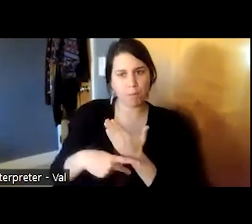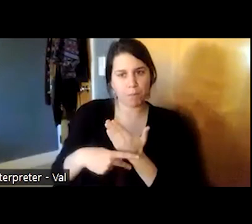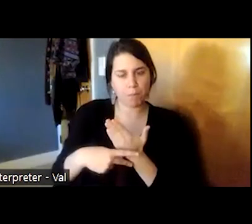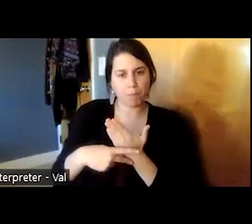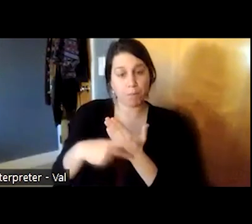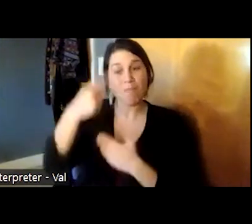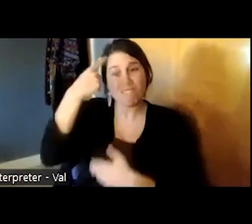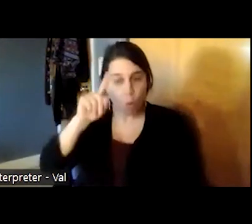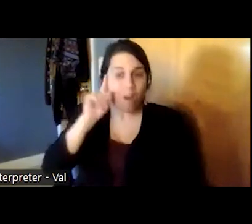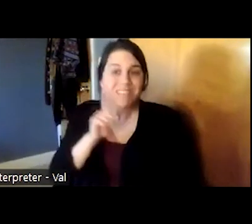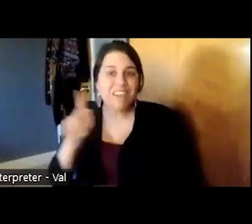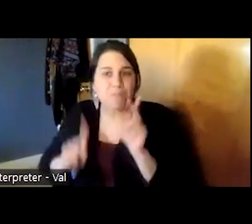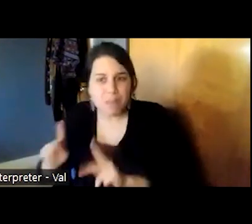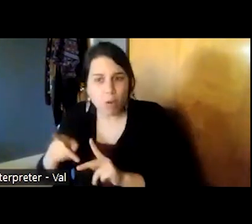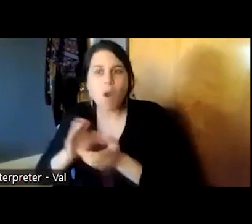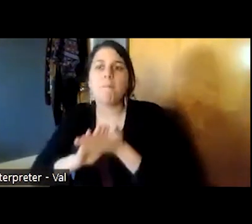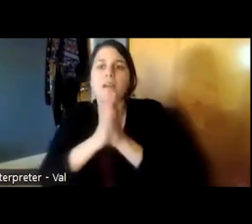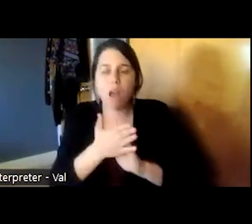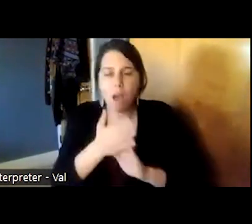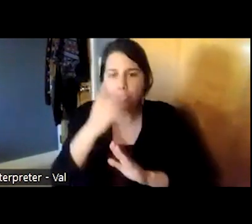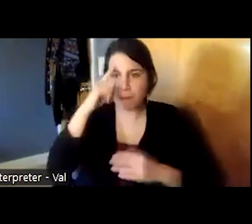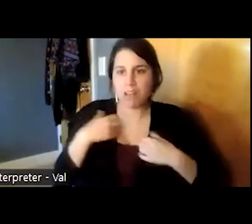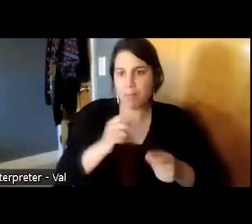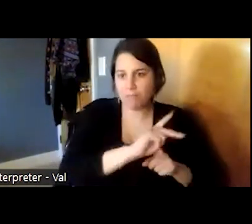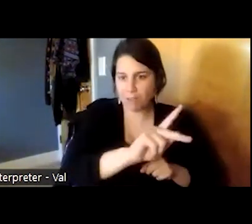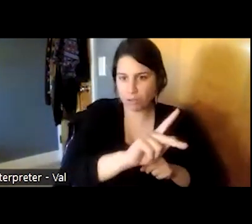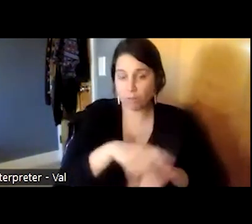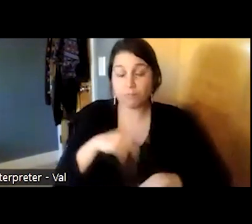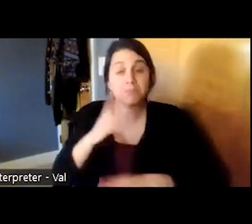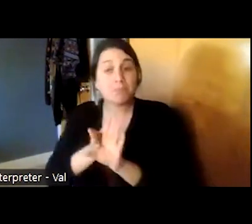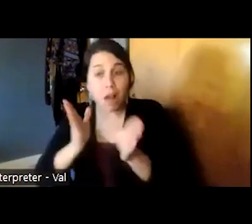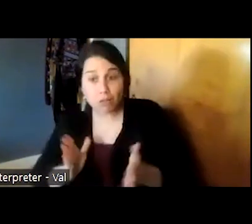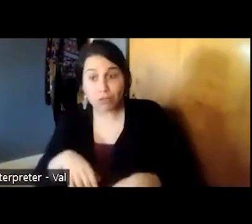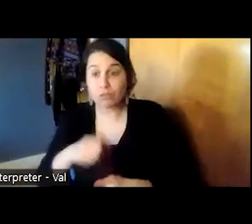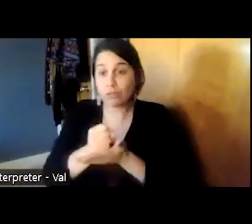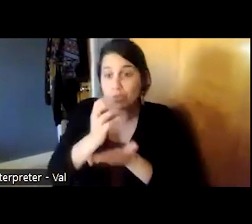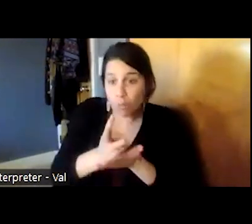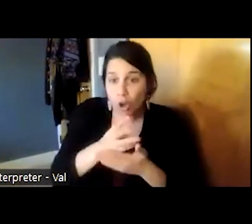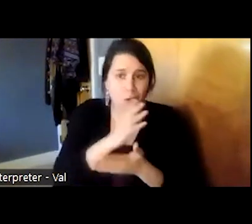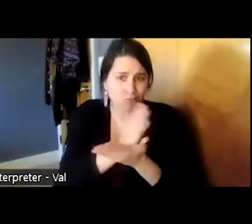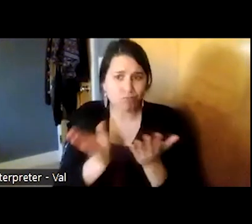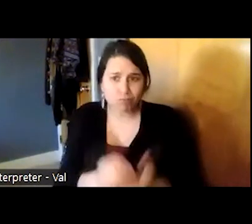and wanted to become mental health professionals psychologists social workers etc so i secured a